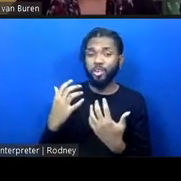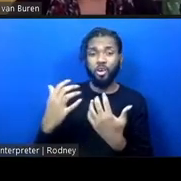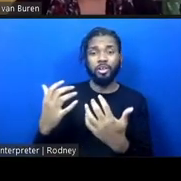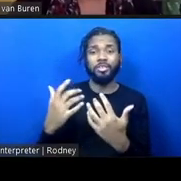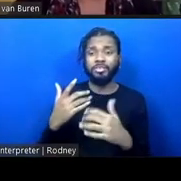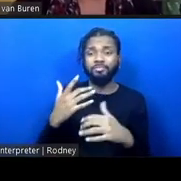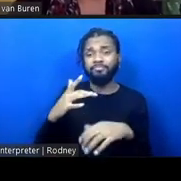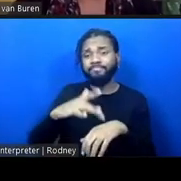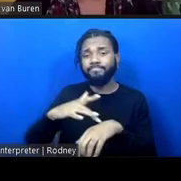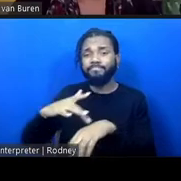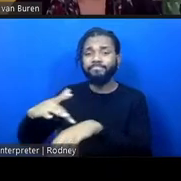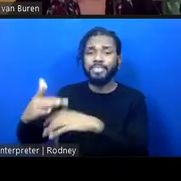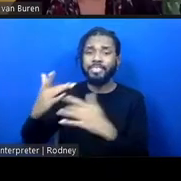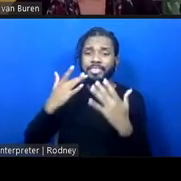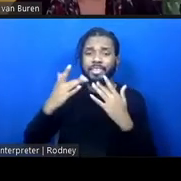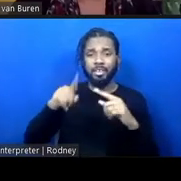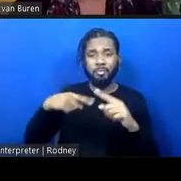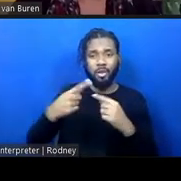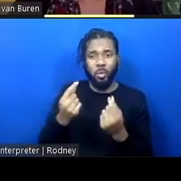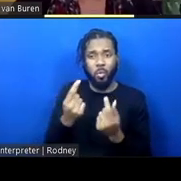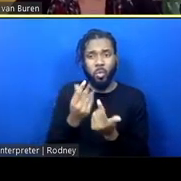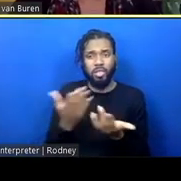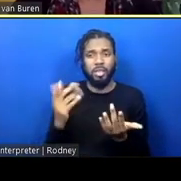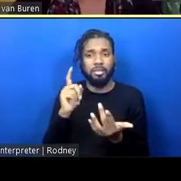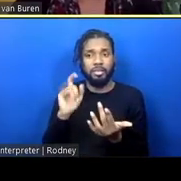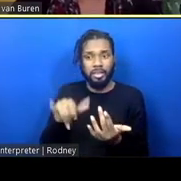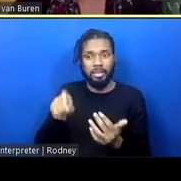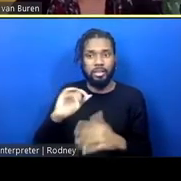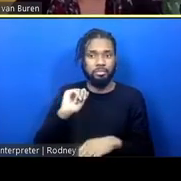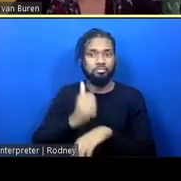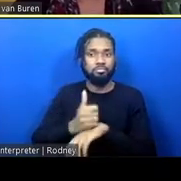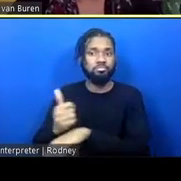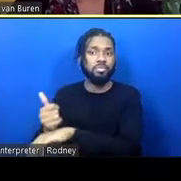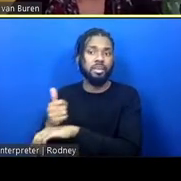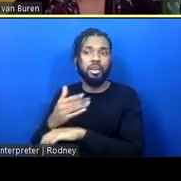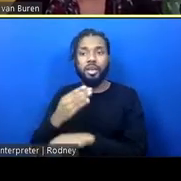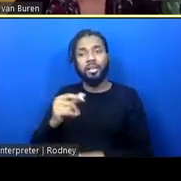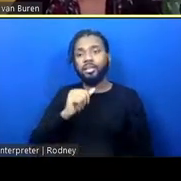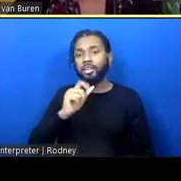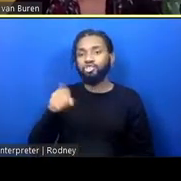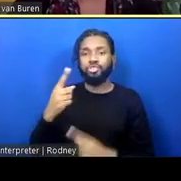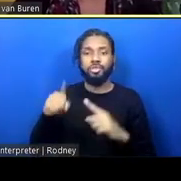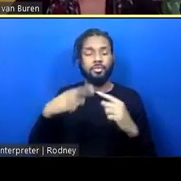that need to be built in place, so not just about demolishing or taking down